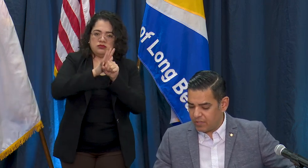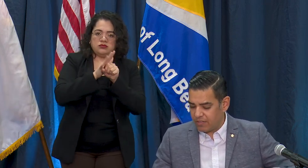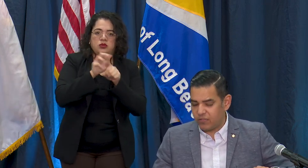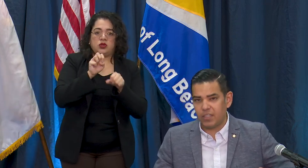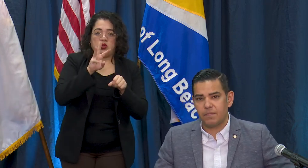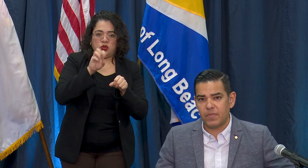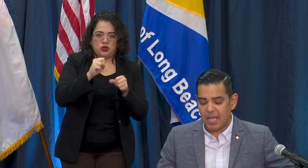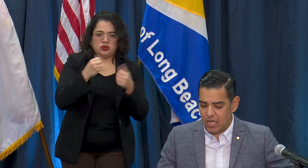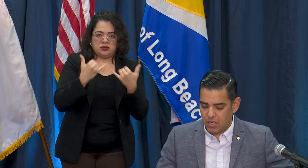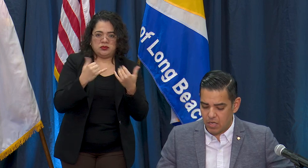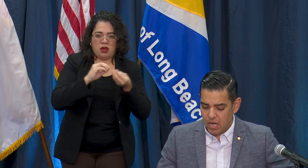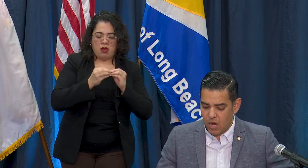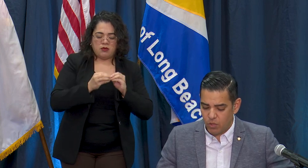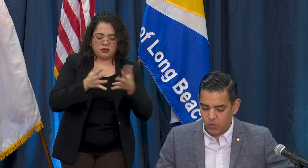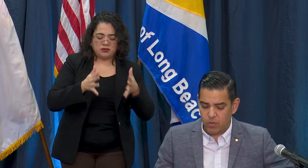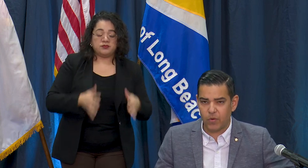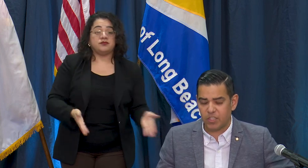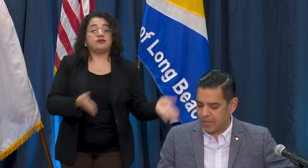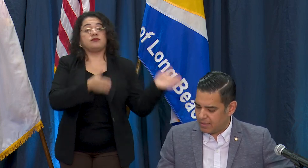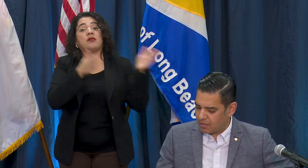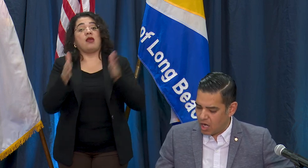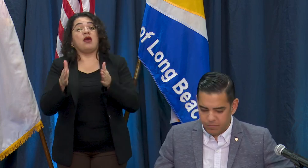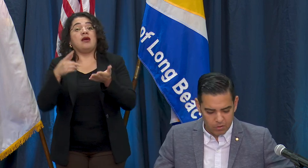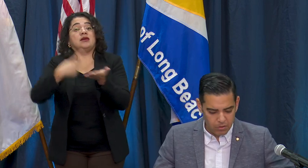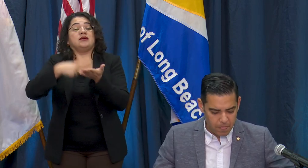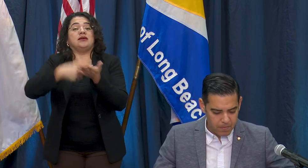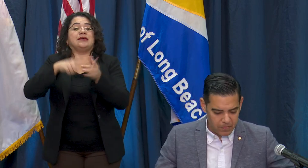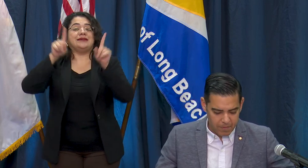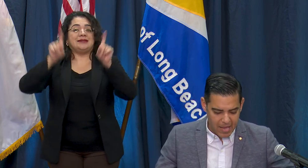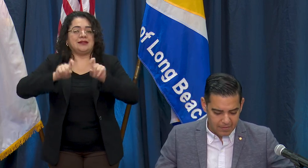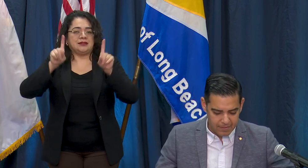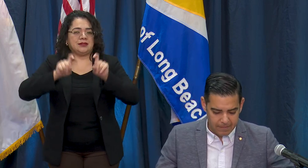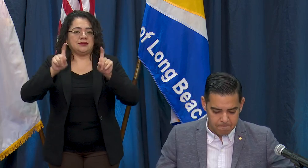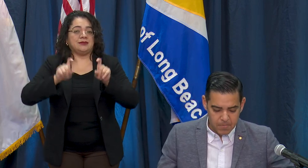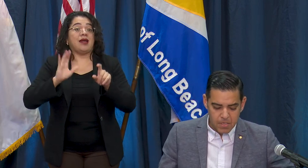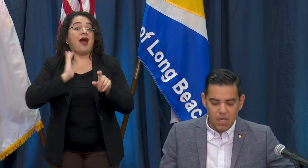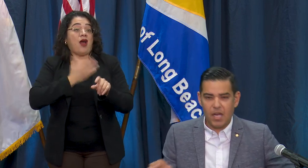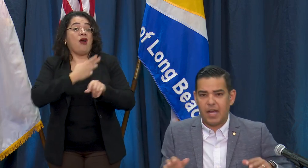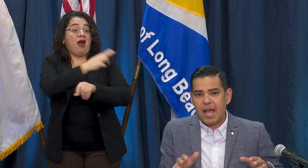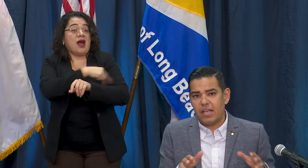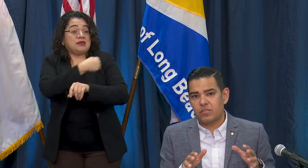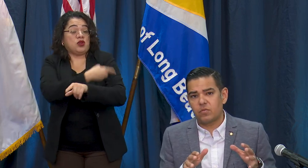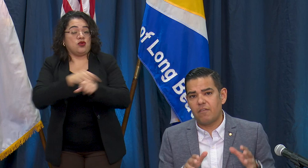of testing and how we're doing with our expanded Hospital capacity. As I've